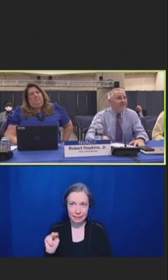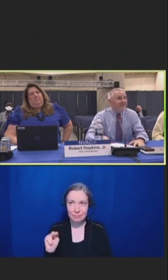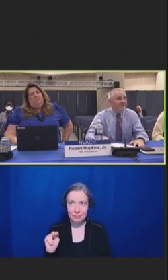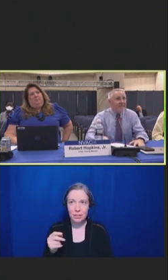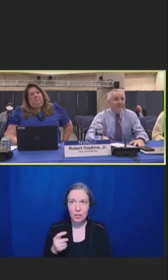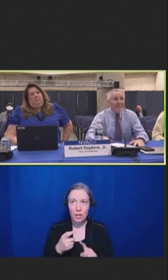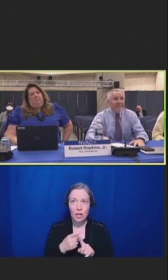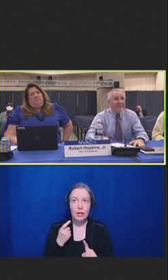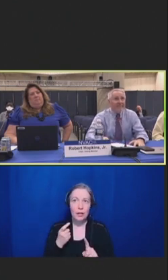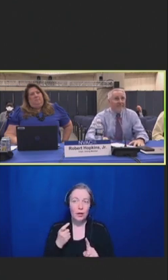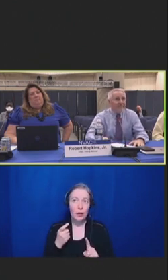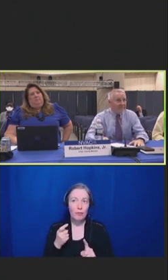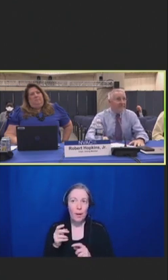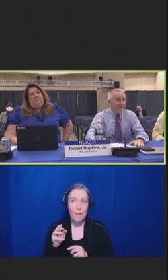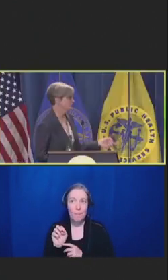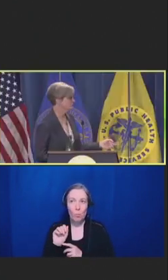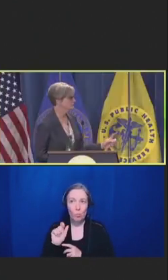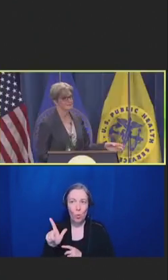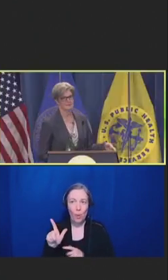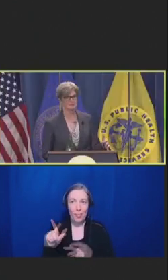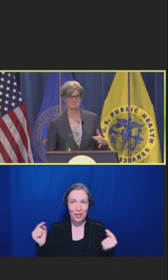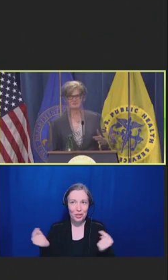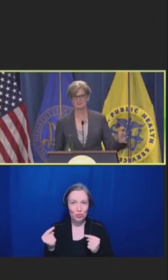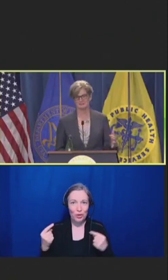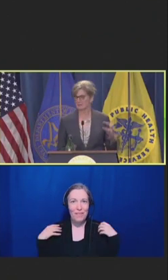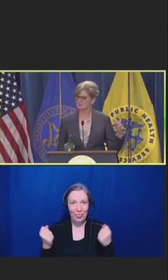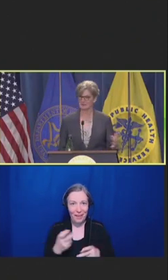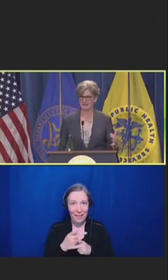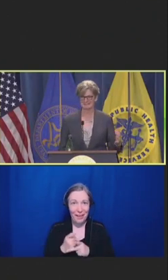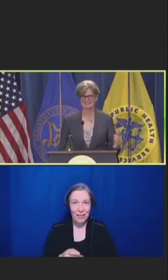I'm going to say that's a really hard act to follow. But I'm going to try.